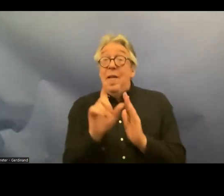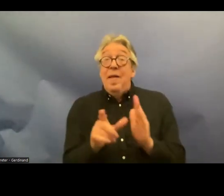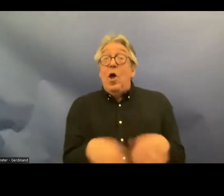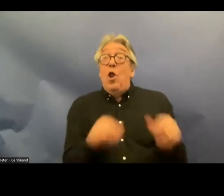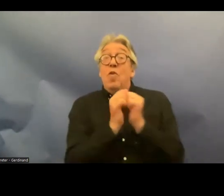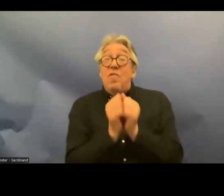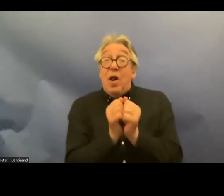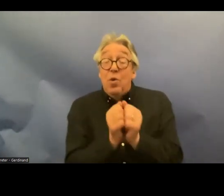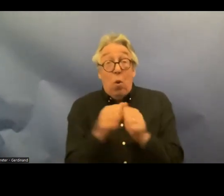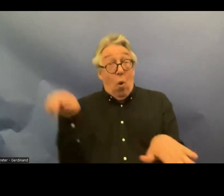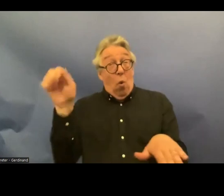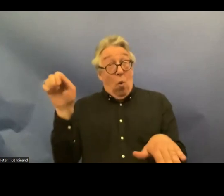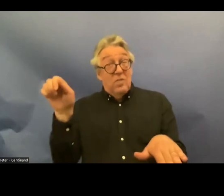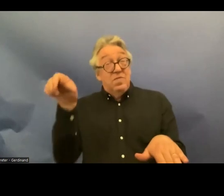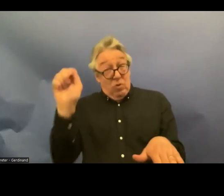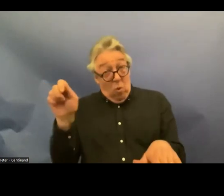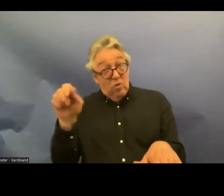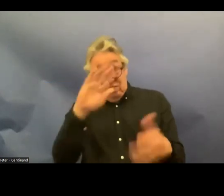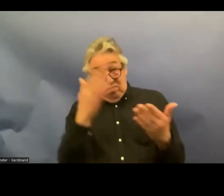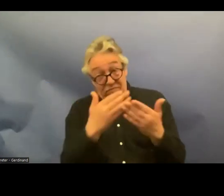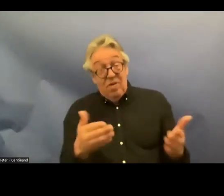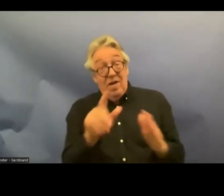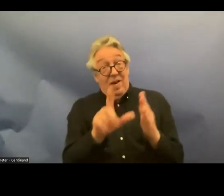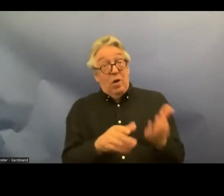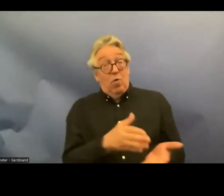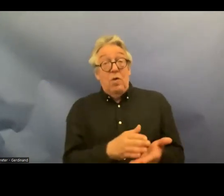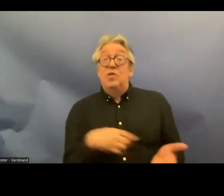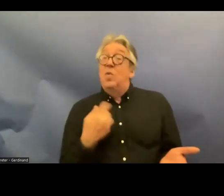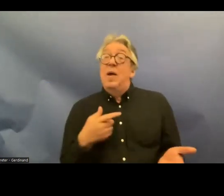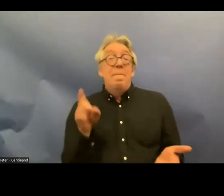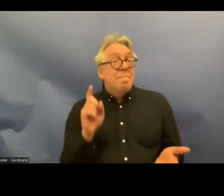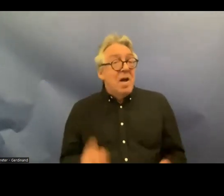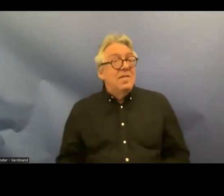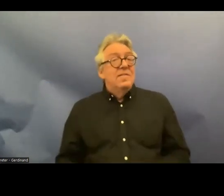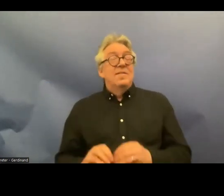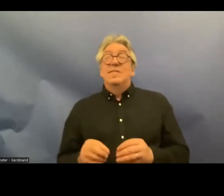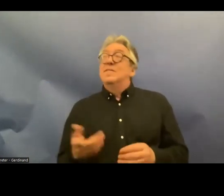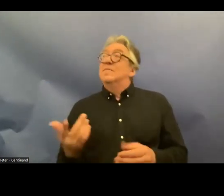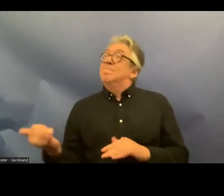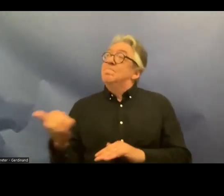courts in Finland we would need develop the will and capacity for strategic